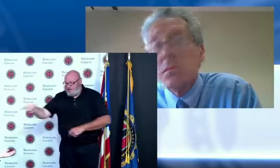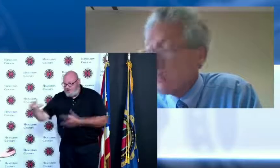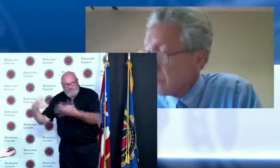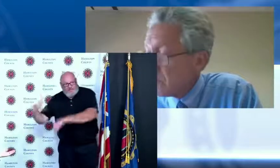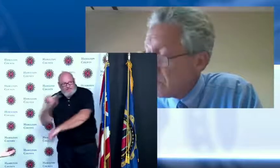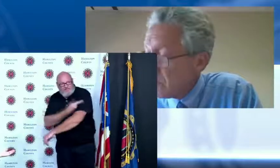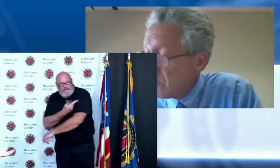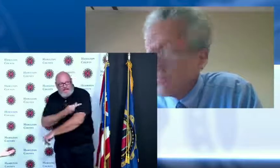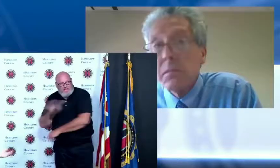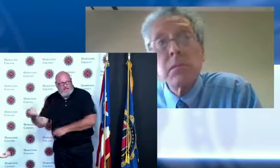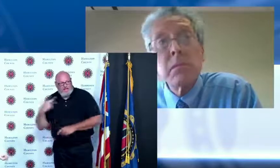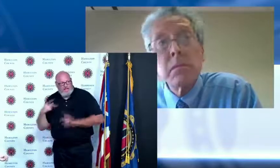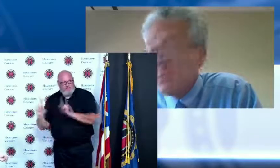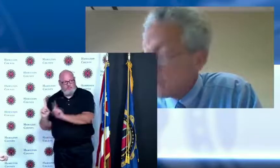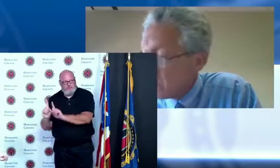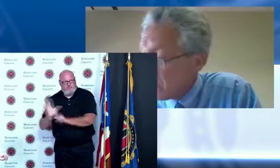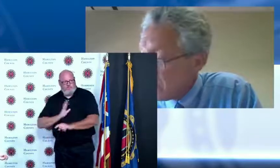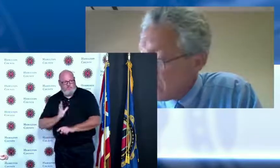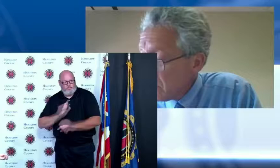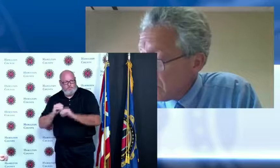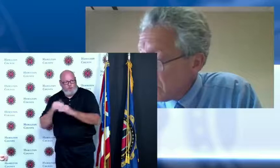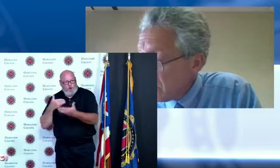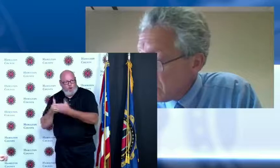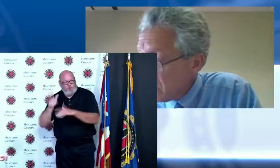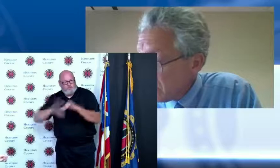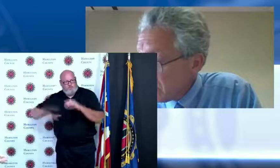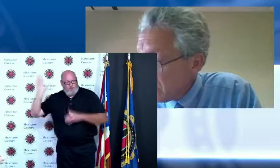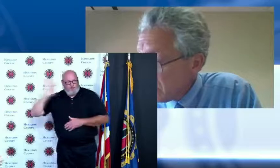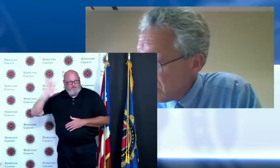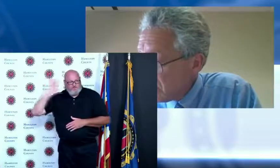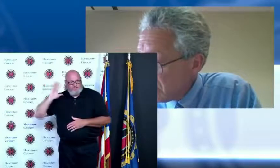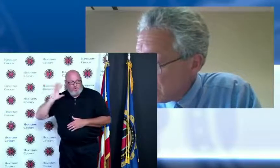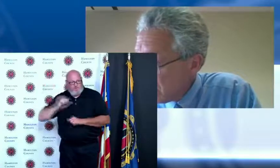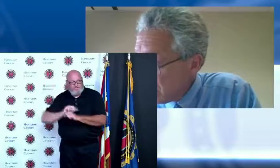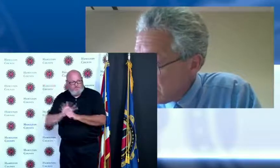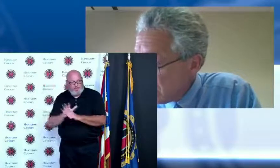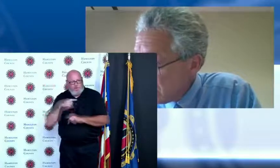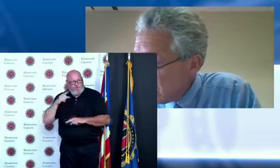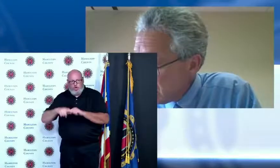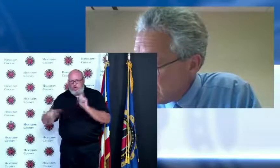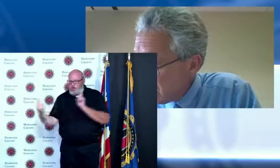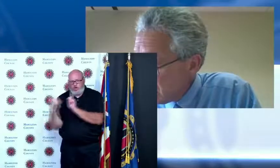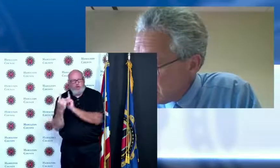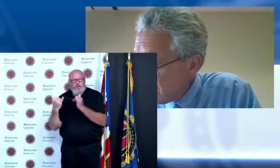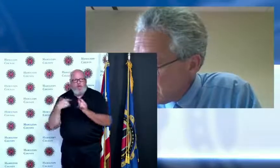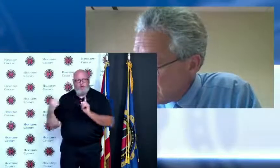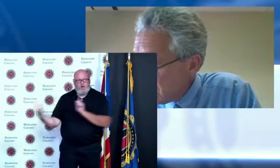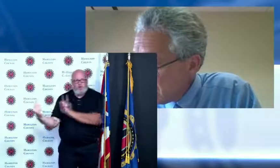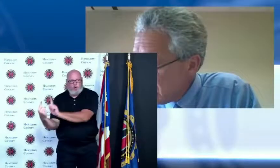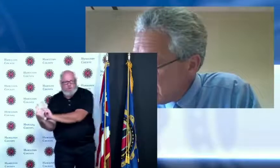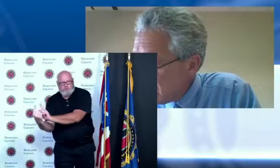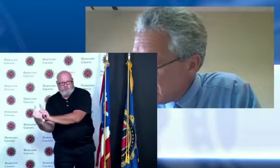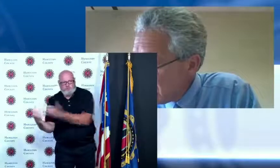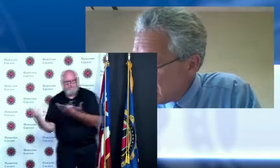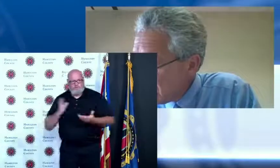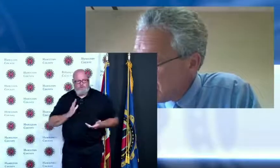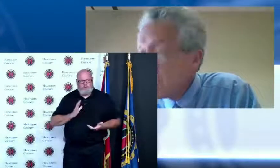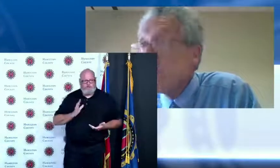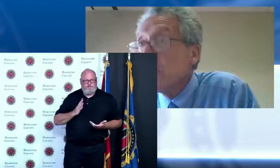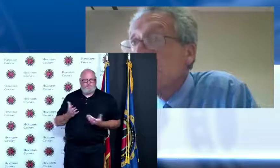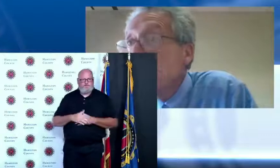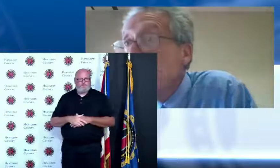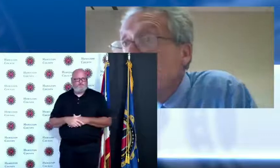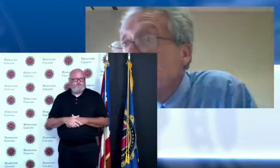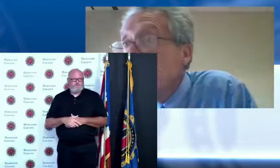a few months ago pre-vaccination so you know we are adjusting to to the reality of the vaccine